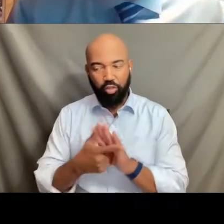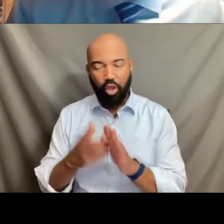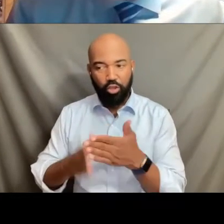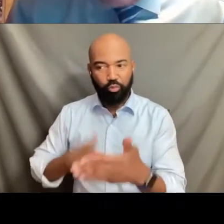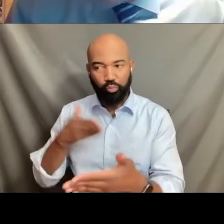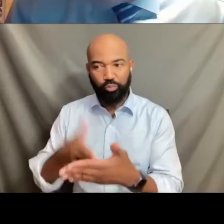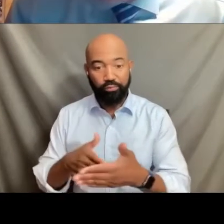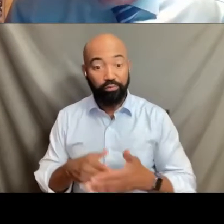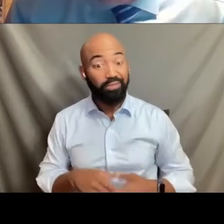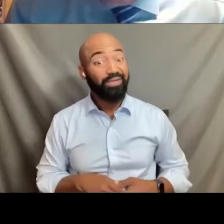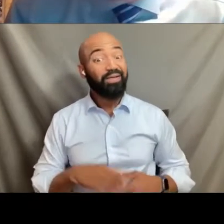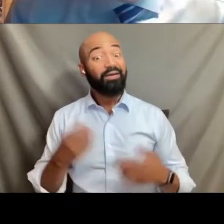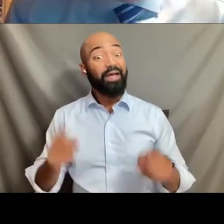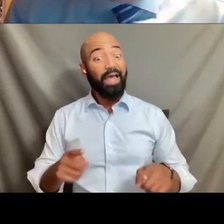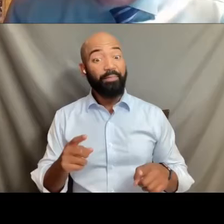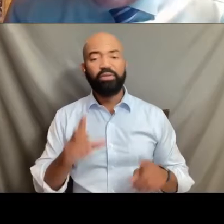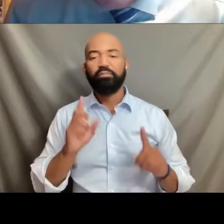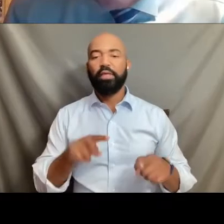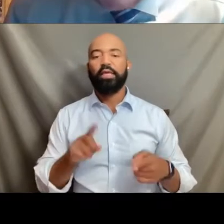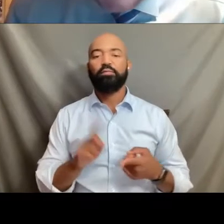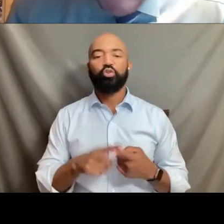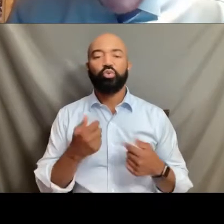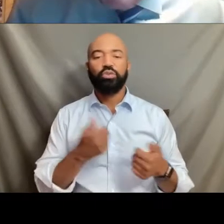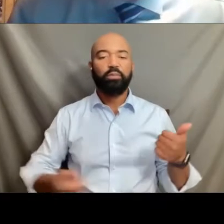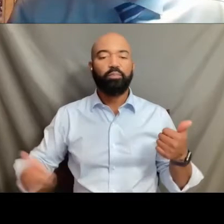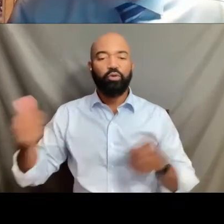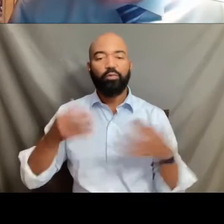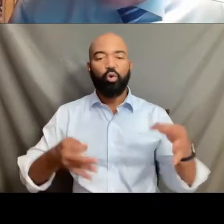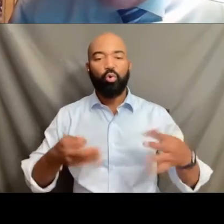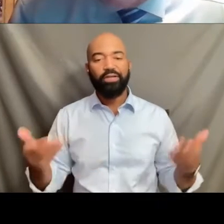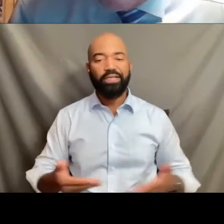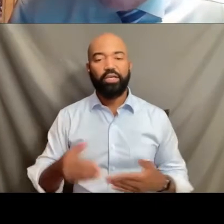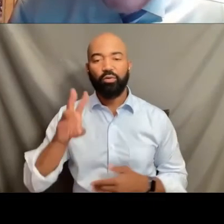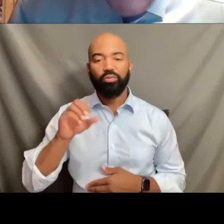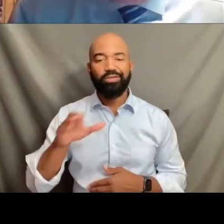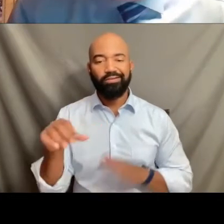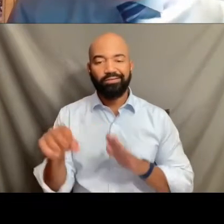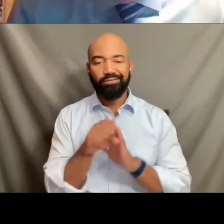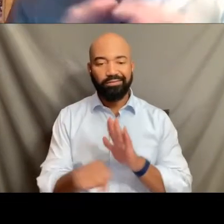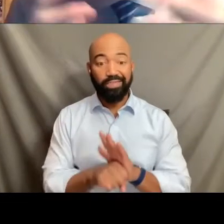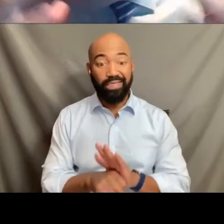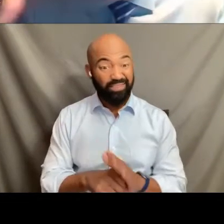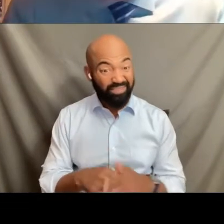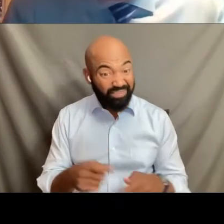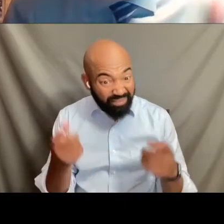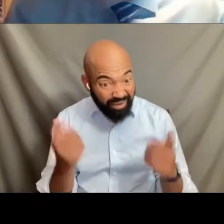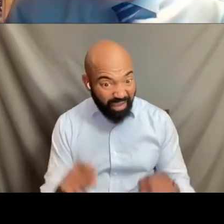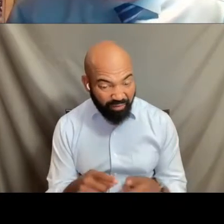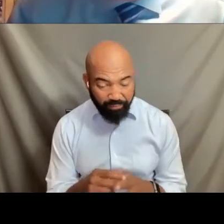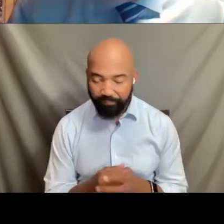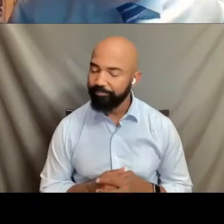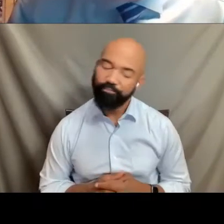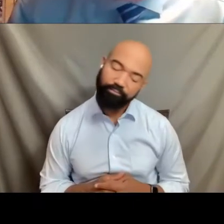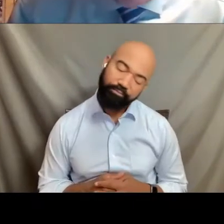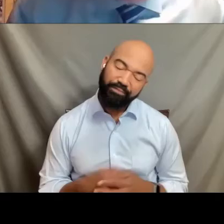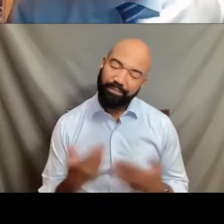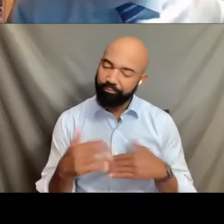comes to the Wisconsin Supreme Court fairly recently and significantly what happens, again, I'm being fairly superficial here,